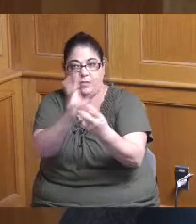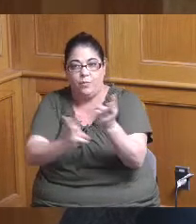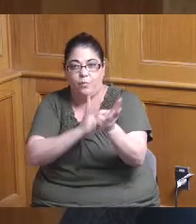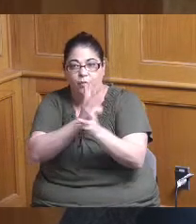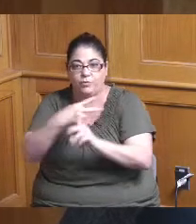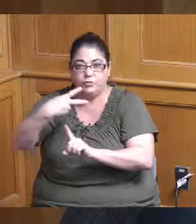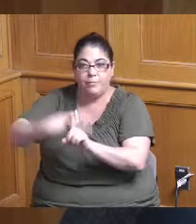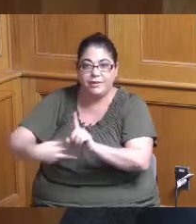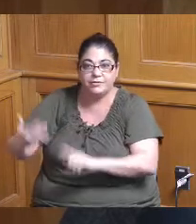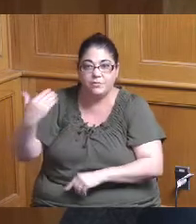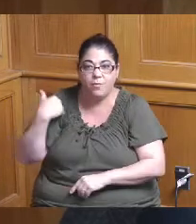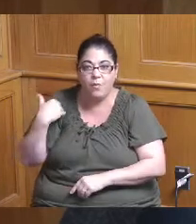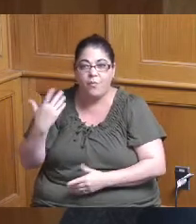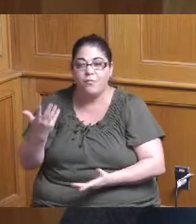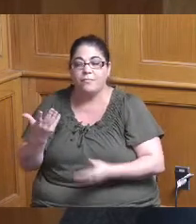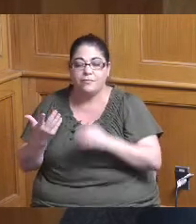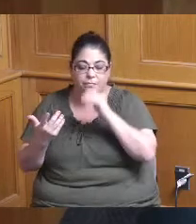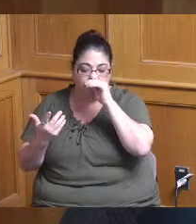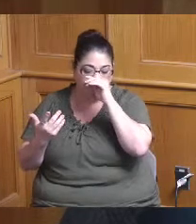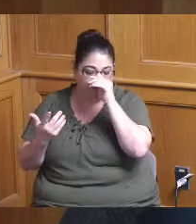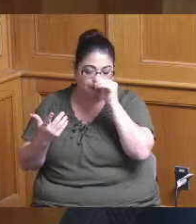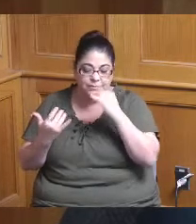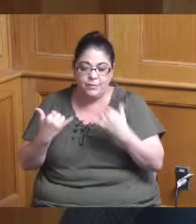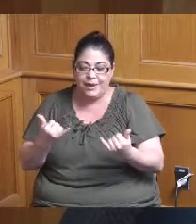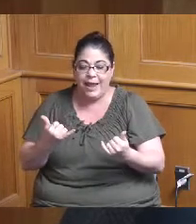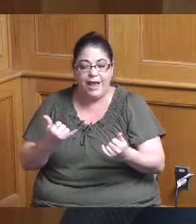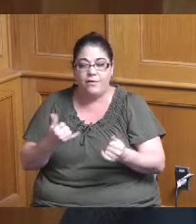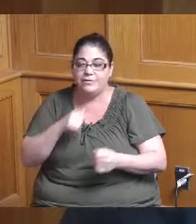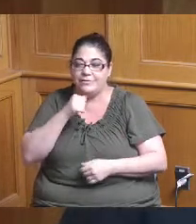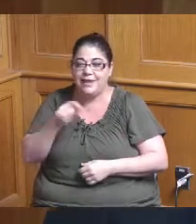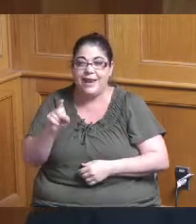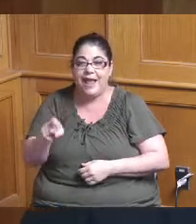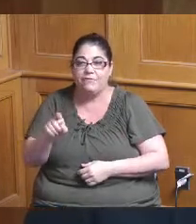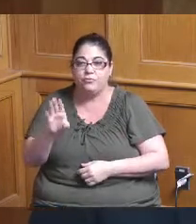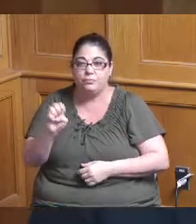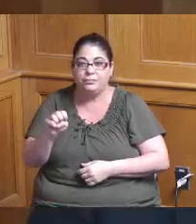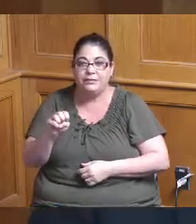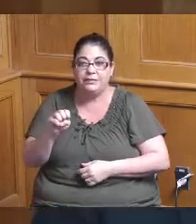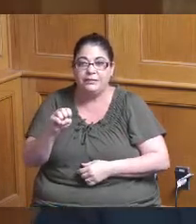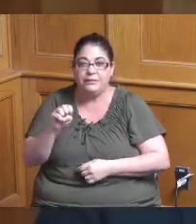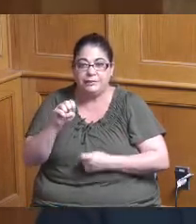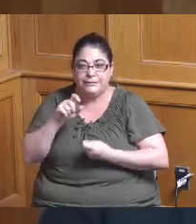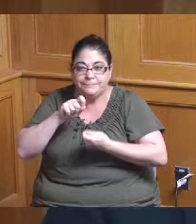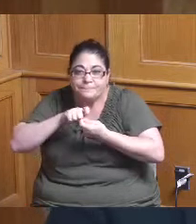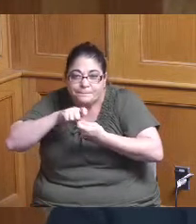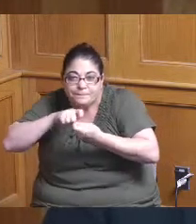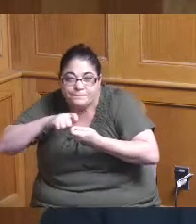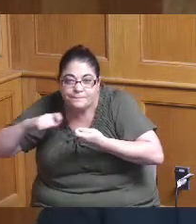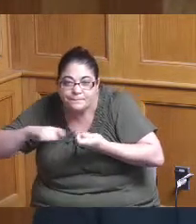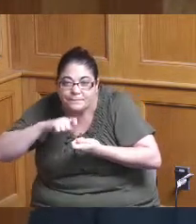and so I'm asking for that same and it doesn't have to be a fine finely you know analysis